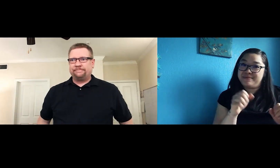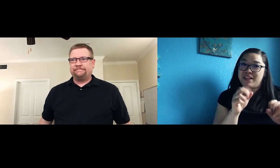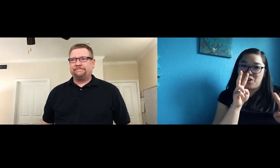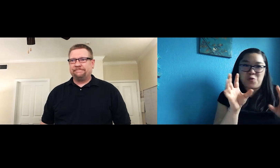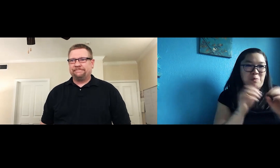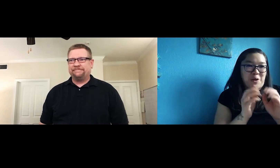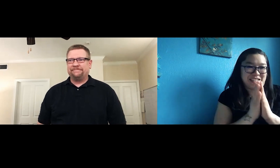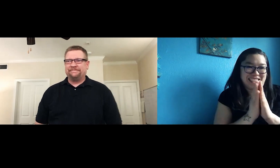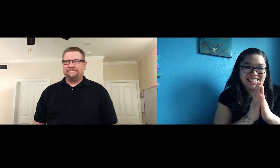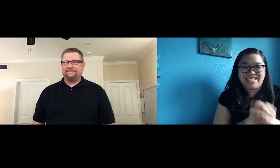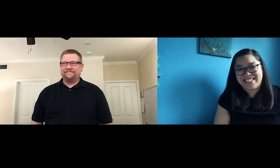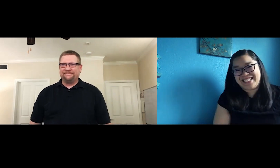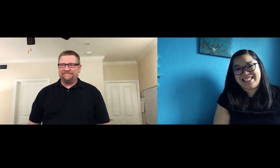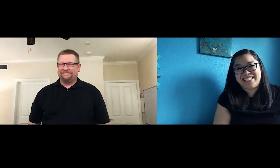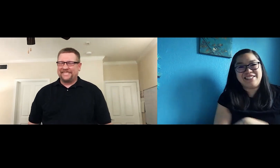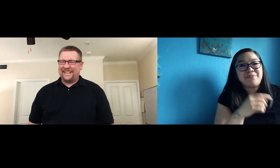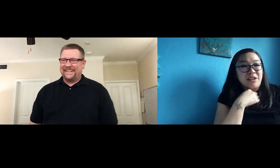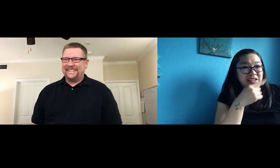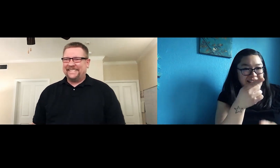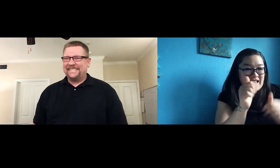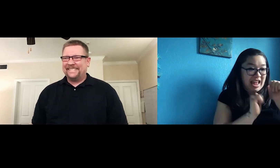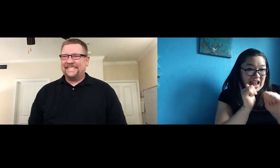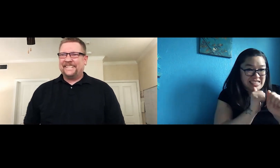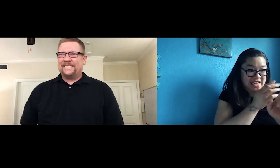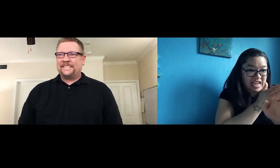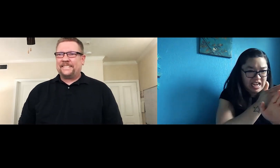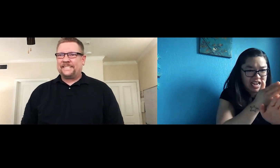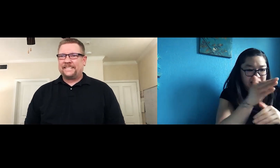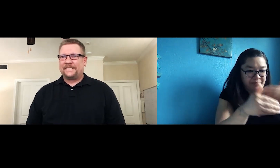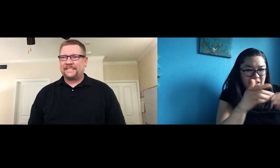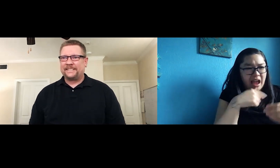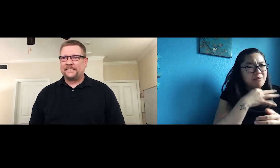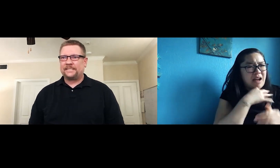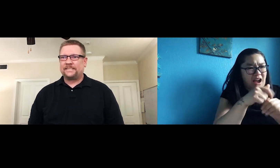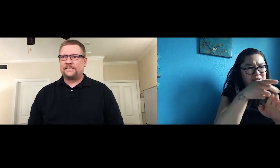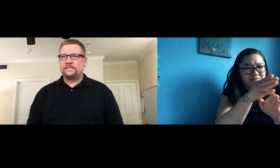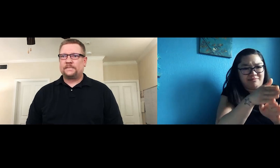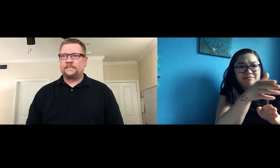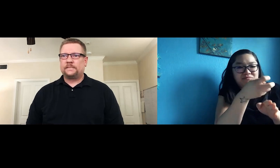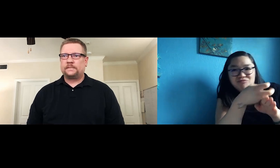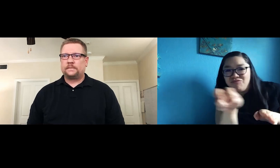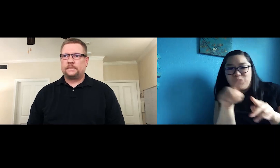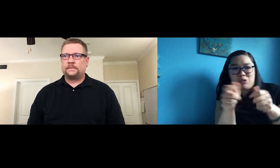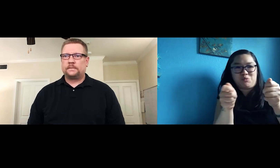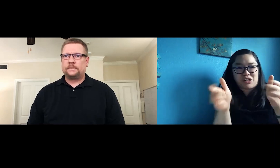Well I look forward to more. So, you’ve had a successful career as an actor… How did you